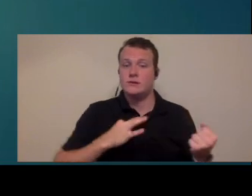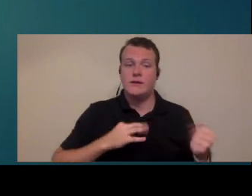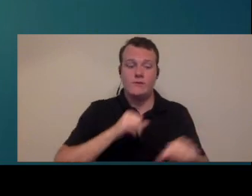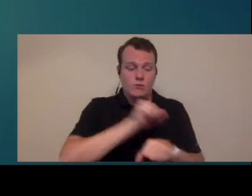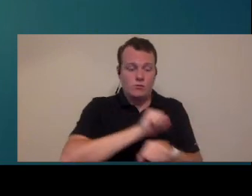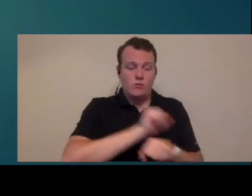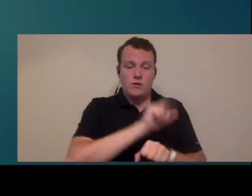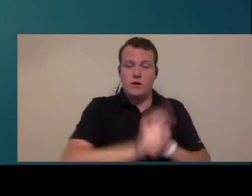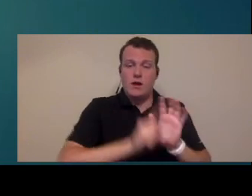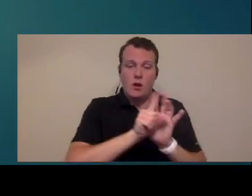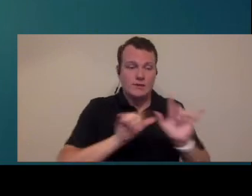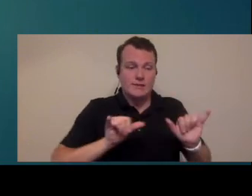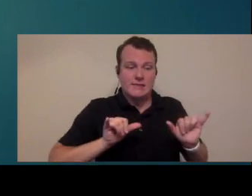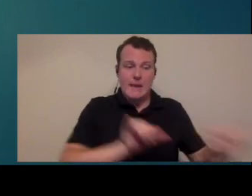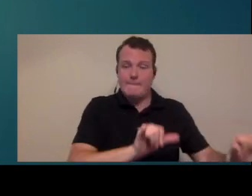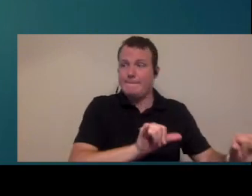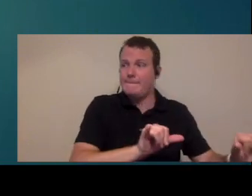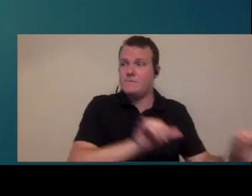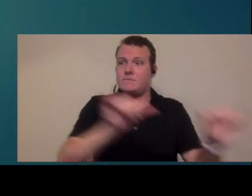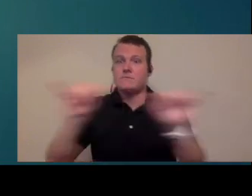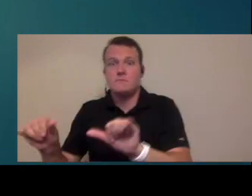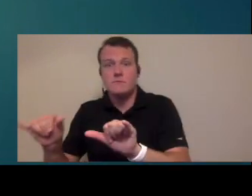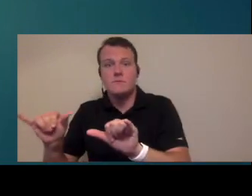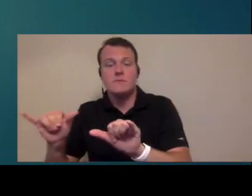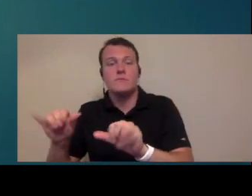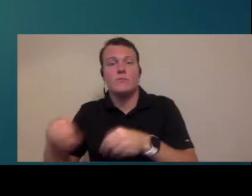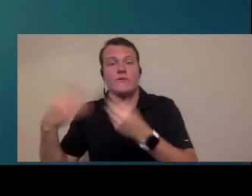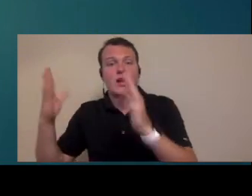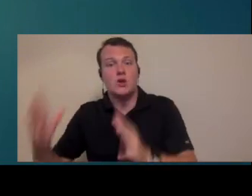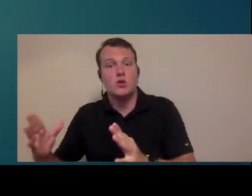as your providers but for the purposes of what we're going to discuss tonight